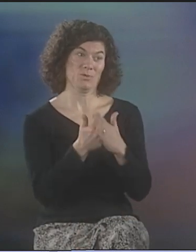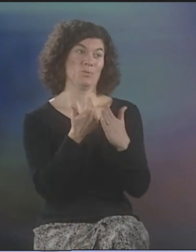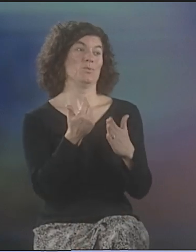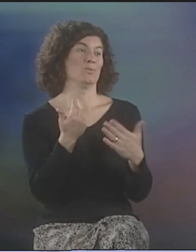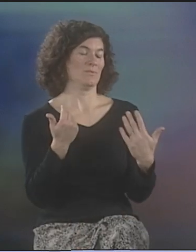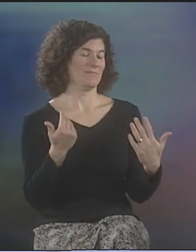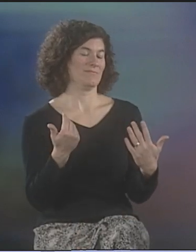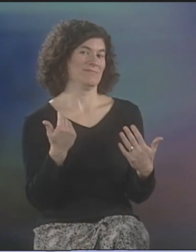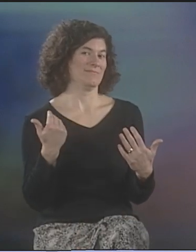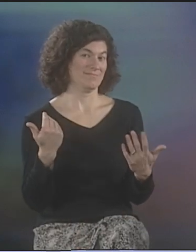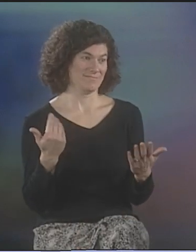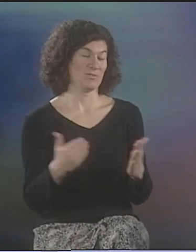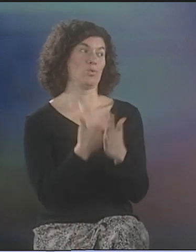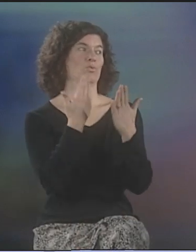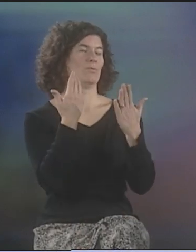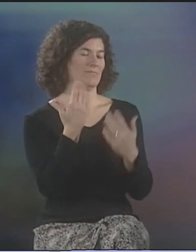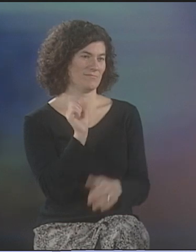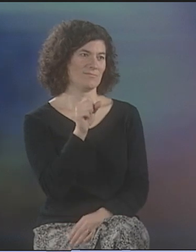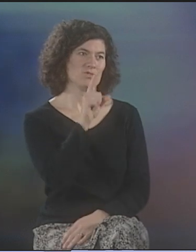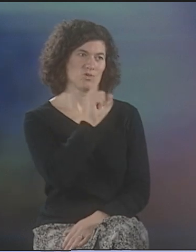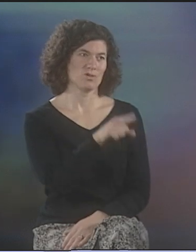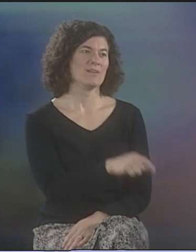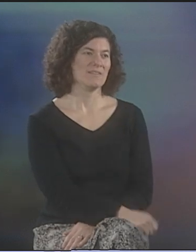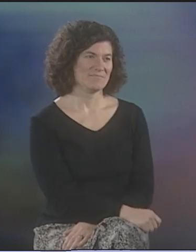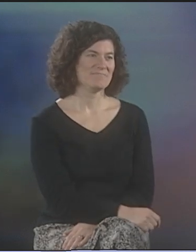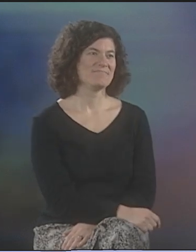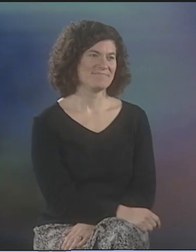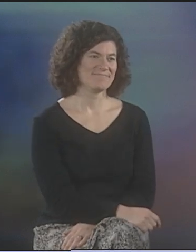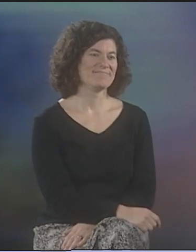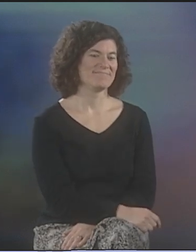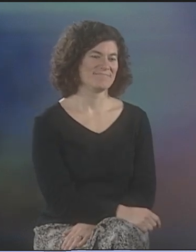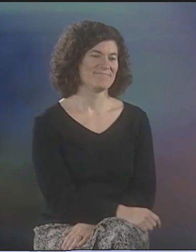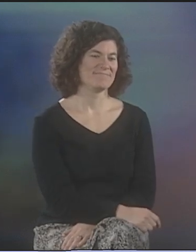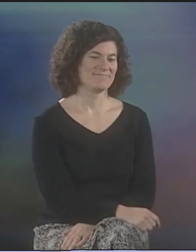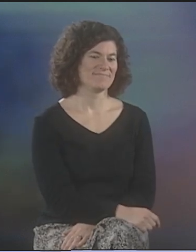RIGHT. VERY NEW. YES. VERY NEW. MM-HMM.